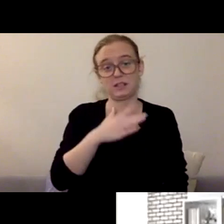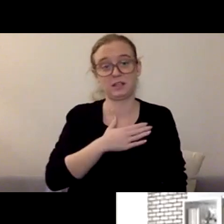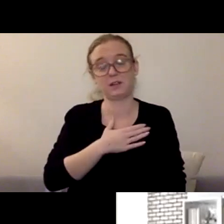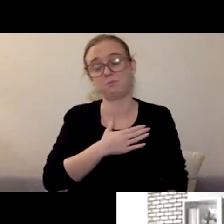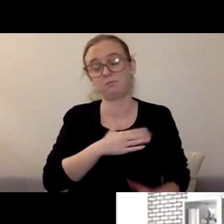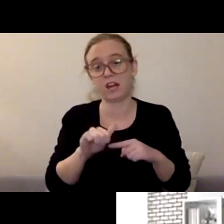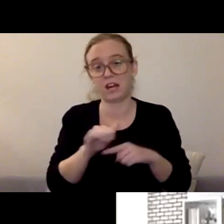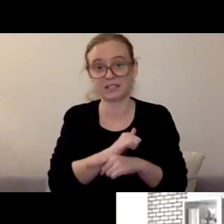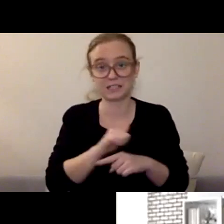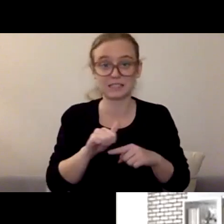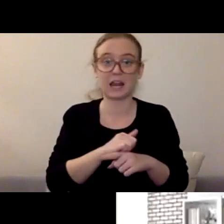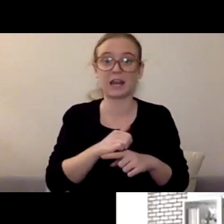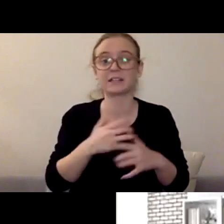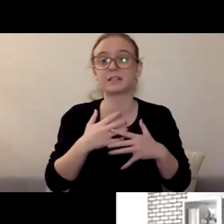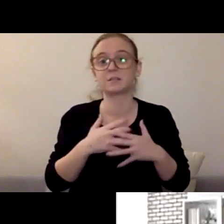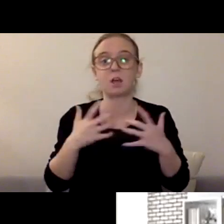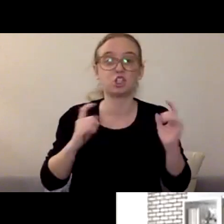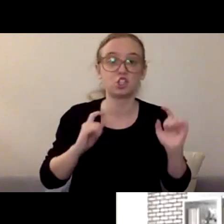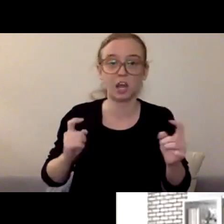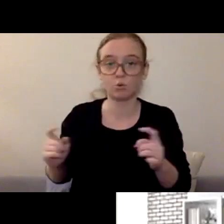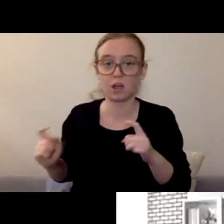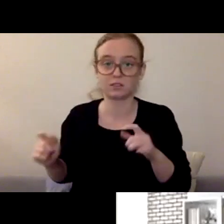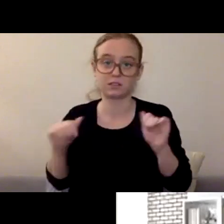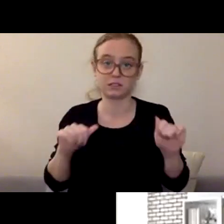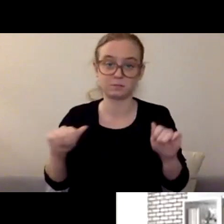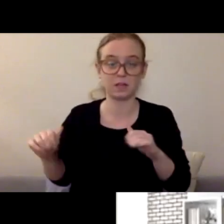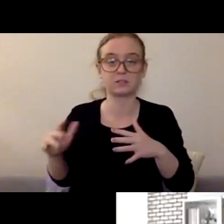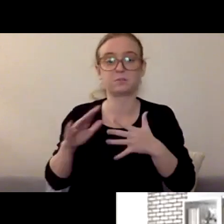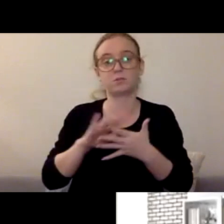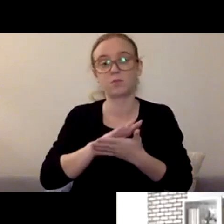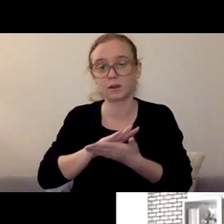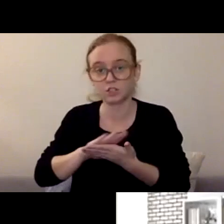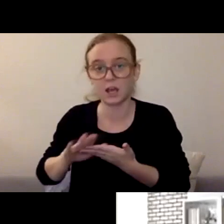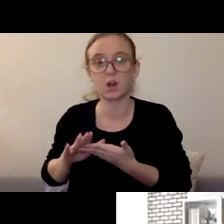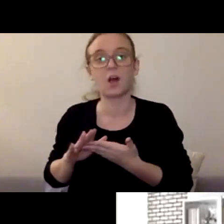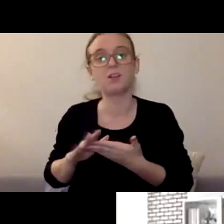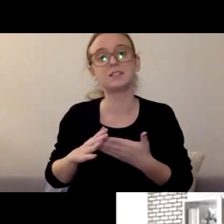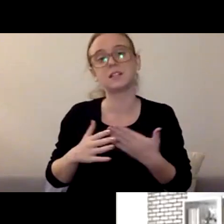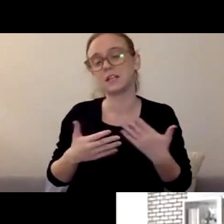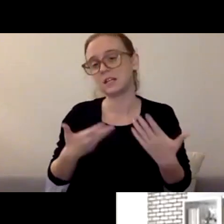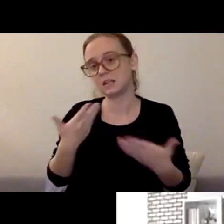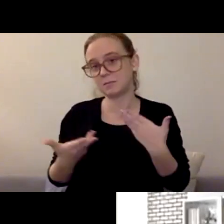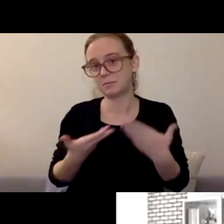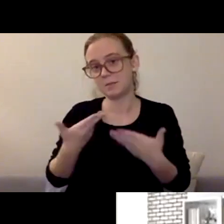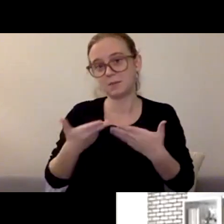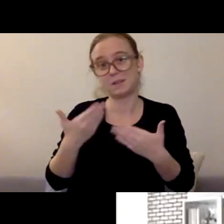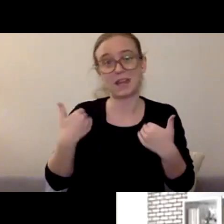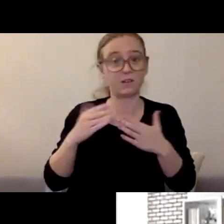And that could be as simple as, if it's somebody who's in your neighborhood, you know where they live. Dropping a card and saying, "I saw you out with the kids,